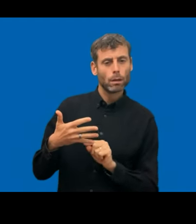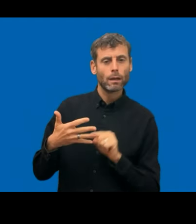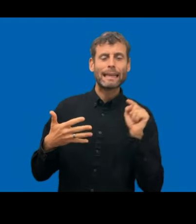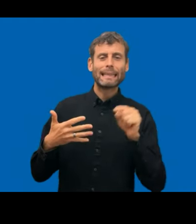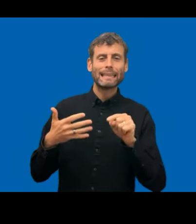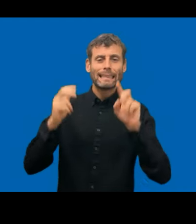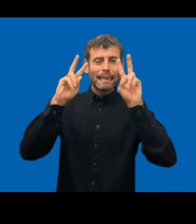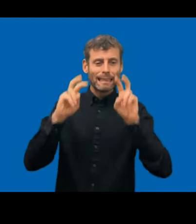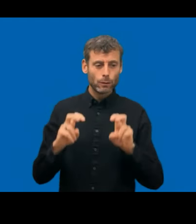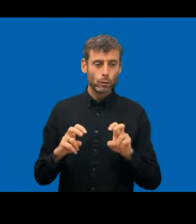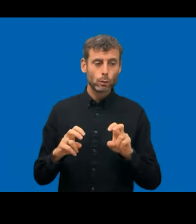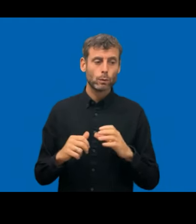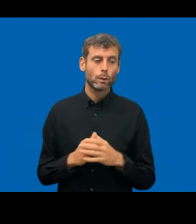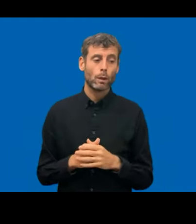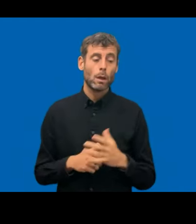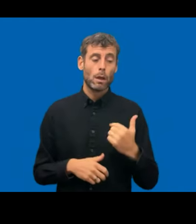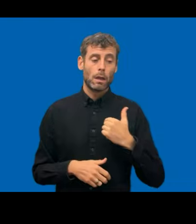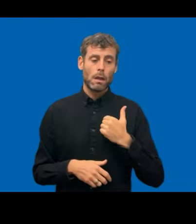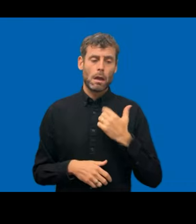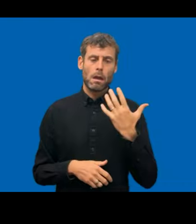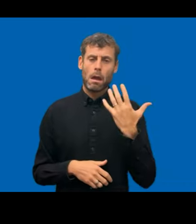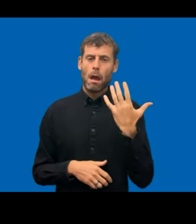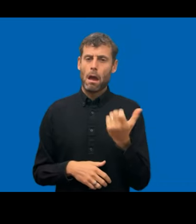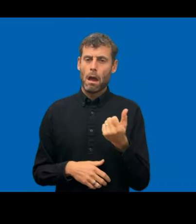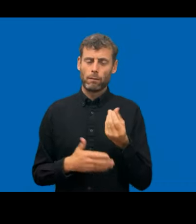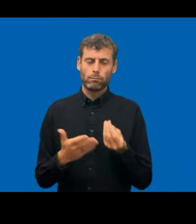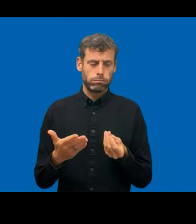I think in Chapter 3.2 something, I can't quite remember. Sorry for that.